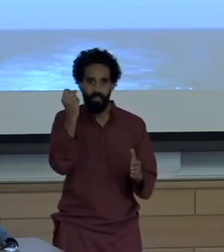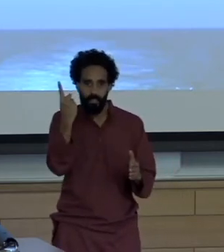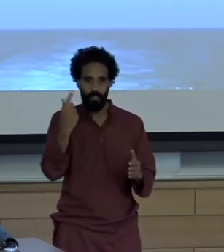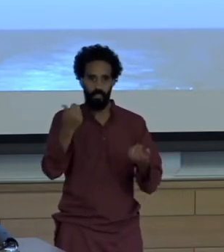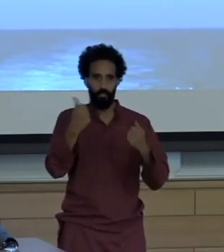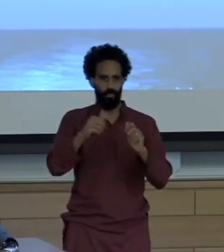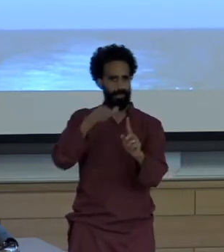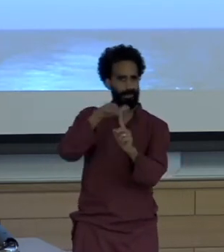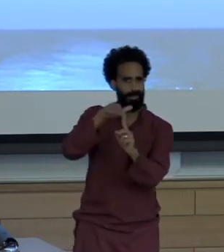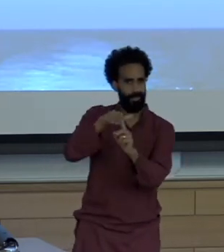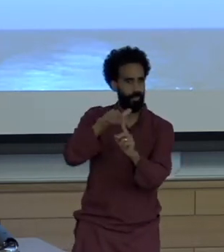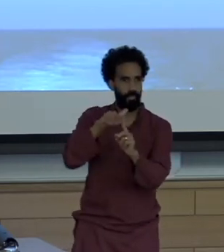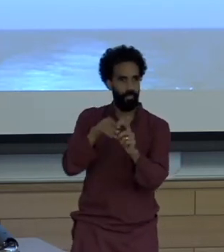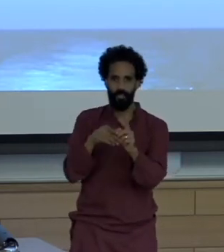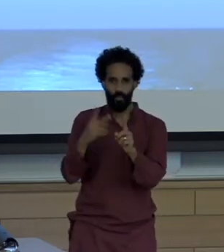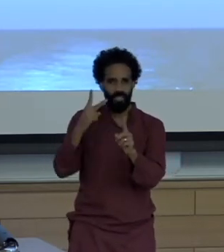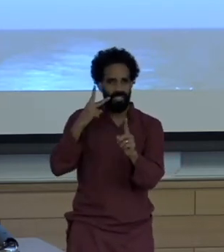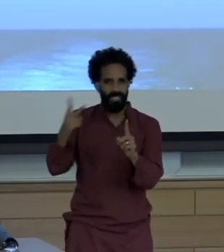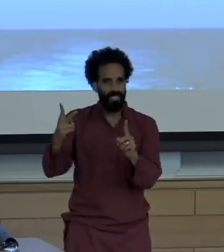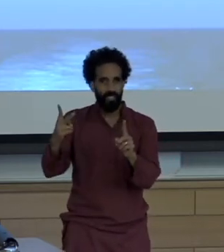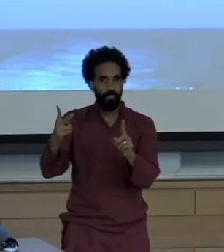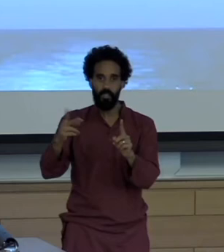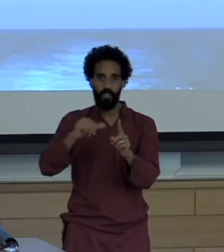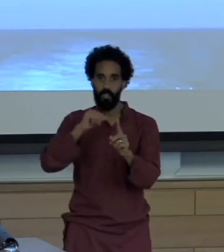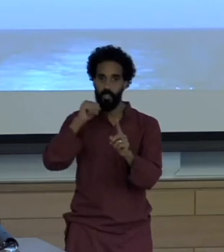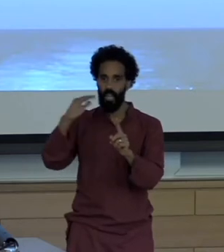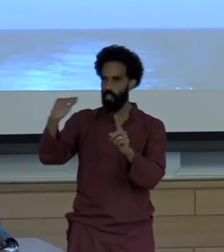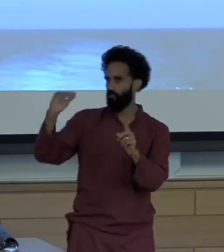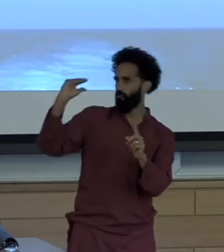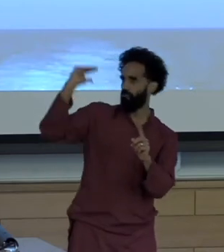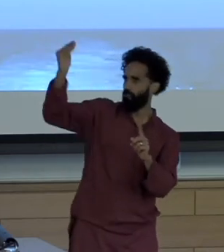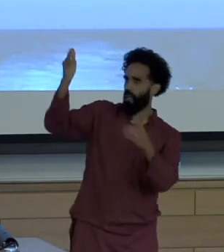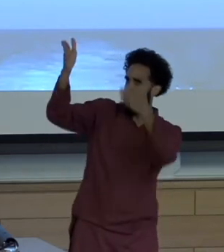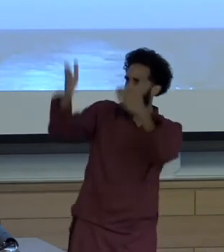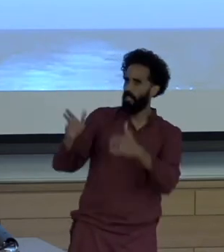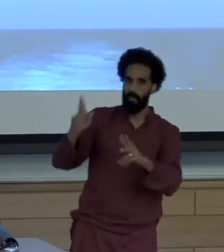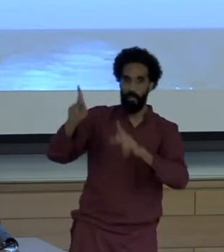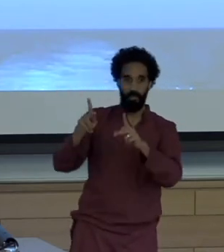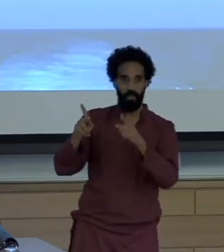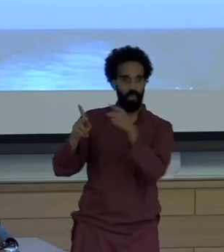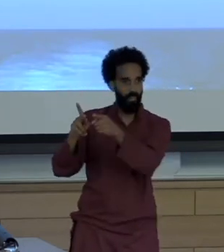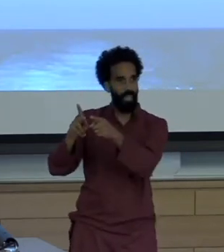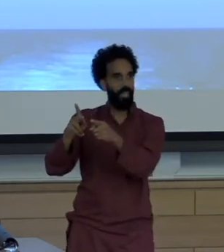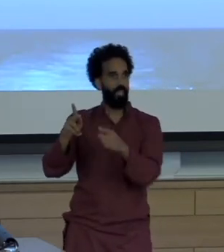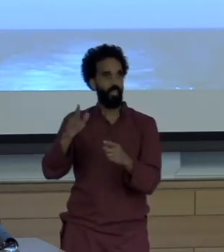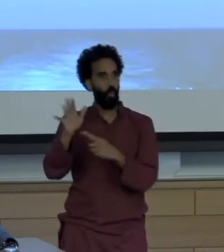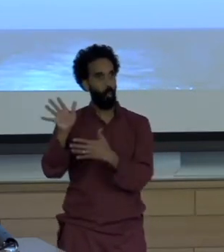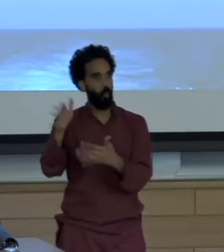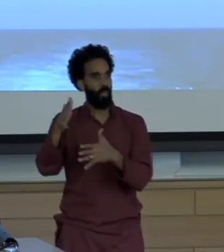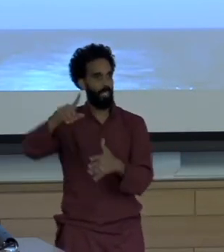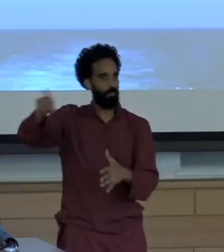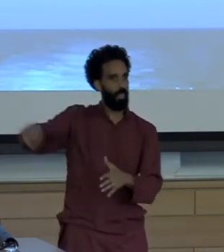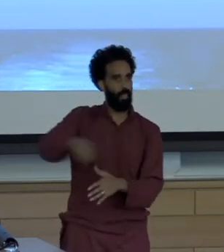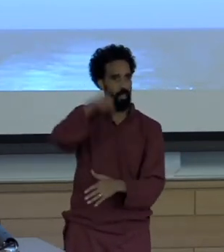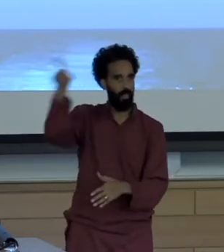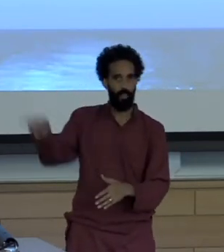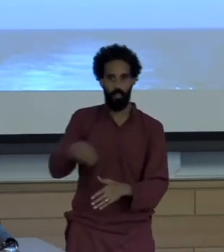what you see over there aren't Giants but windmills and what's seem to be arms are just